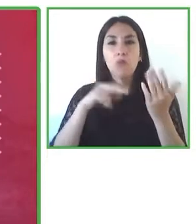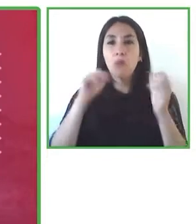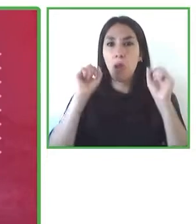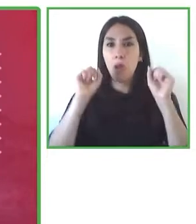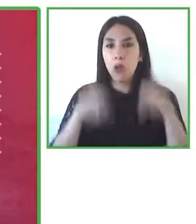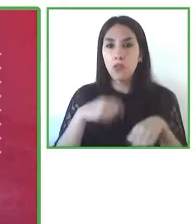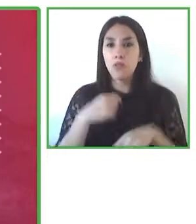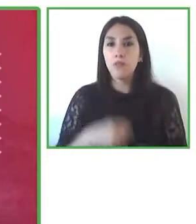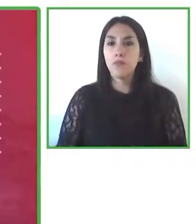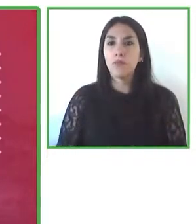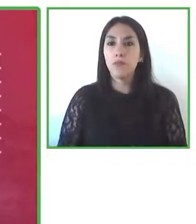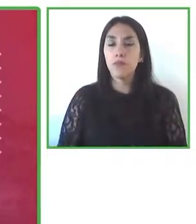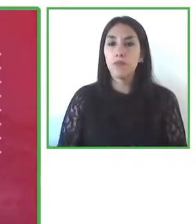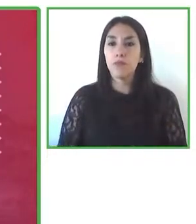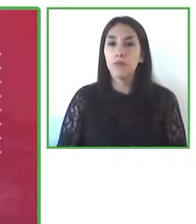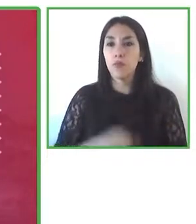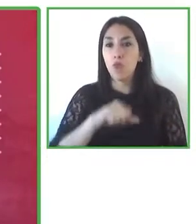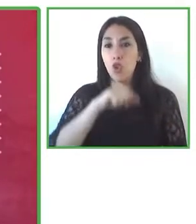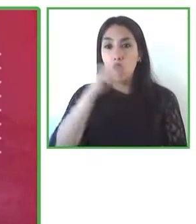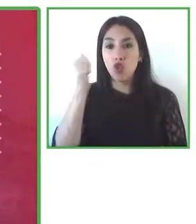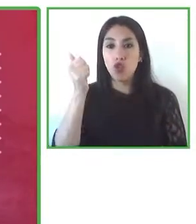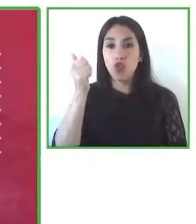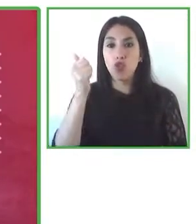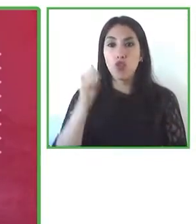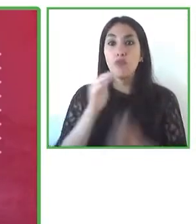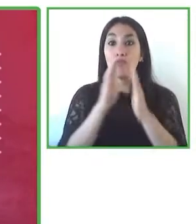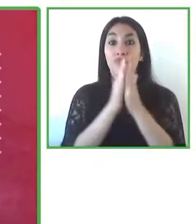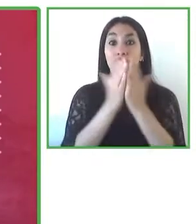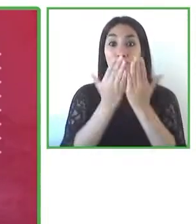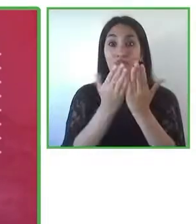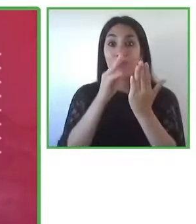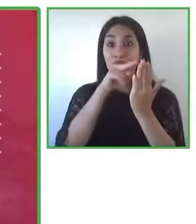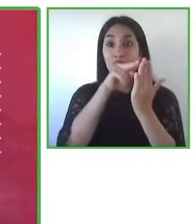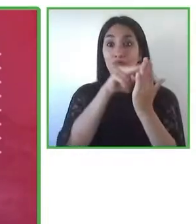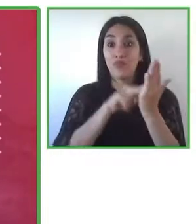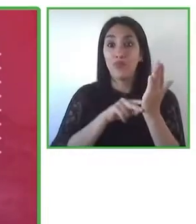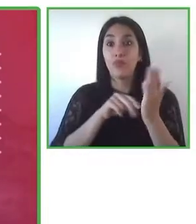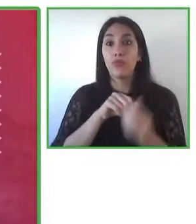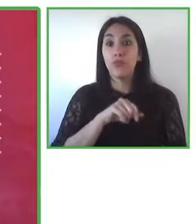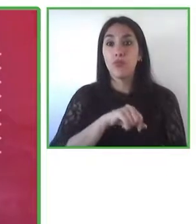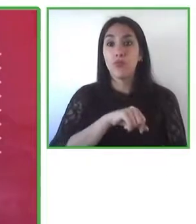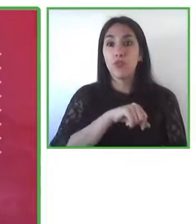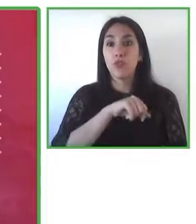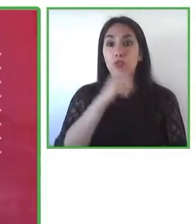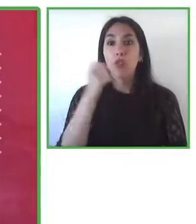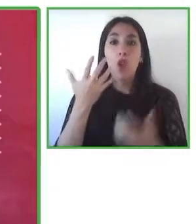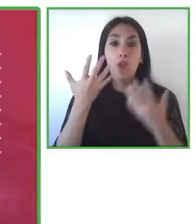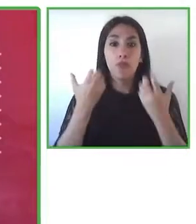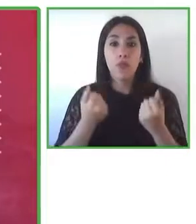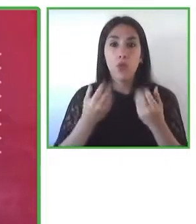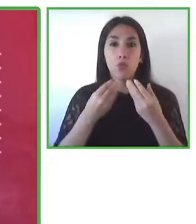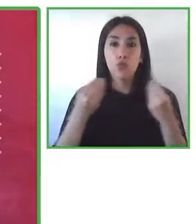and the books has also built up a network of people with visual disabilities so that they can